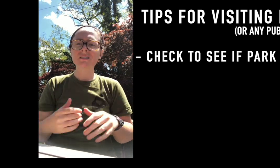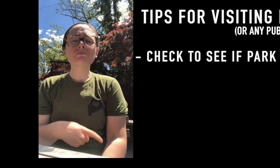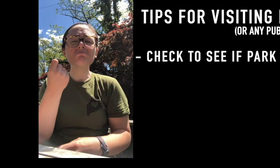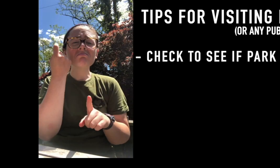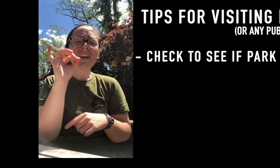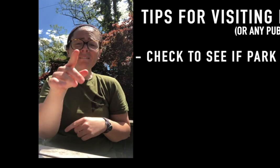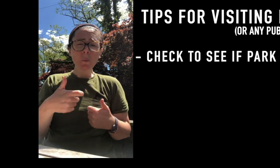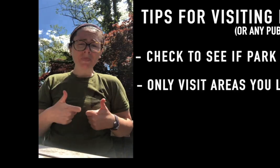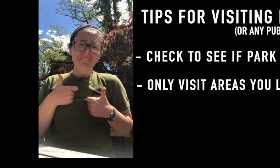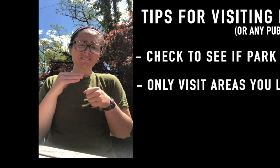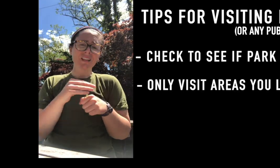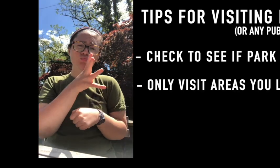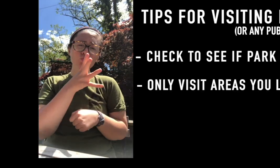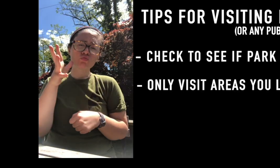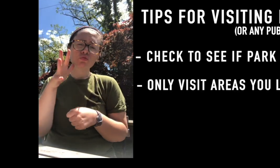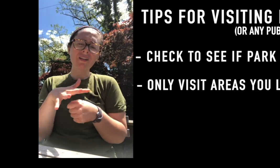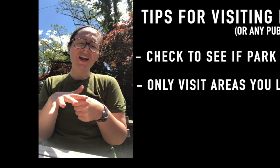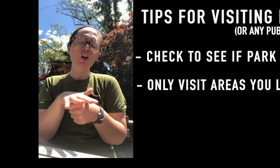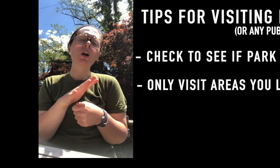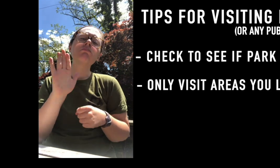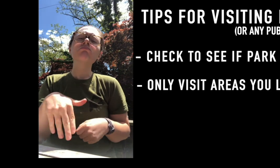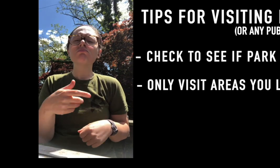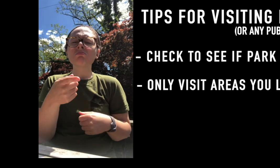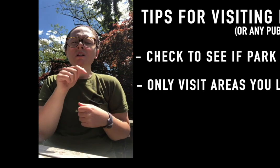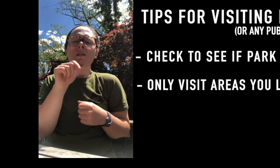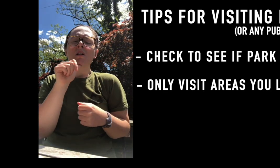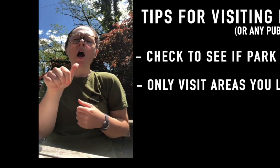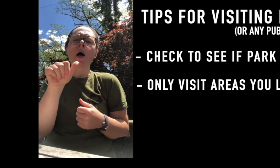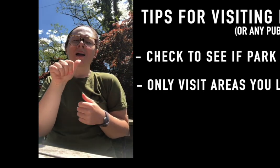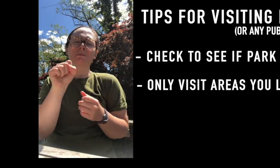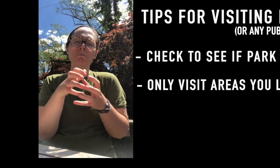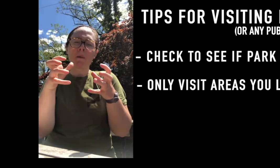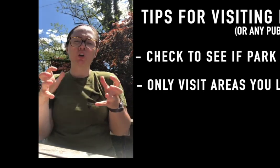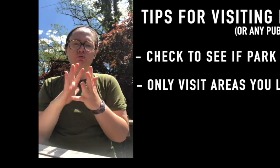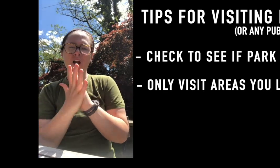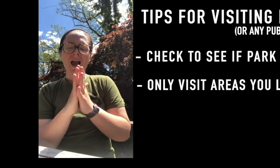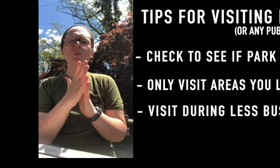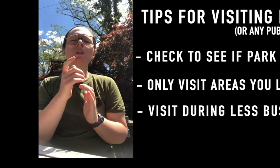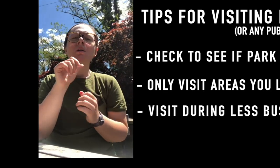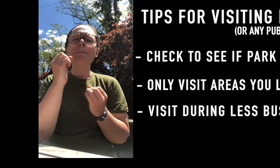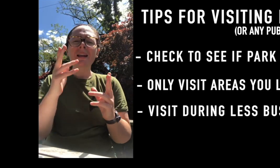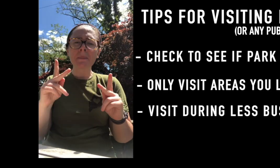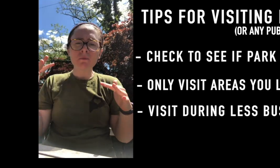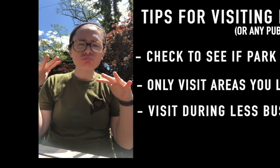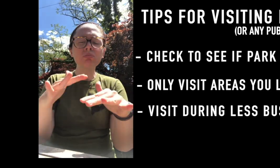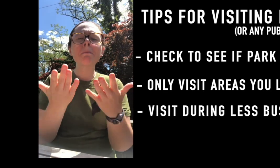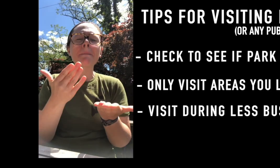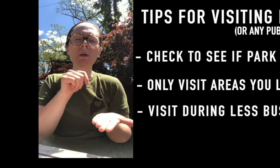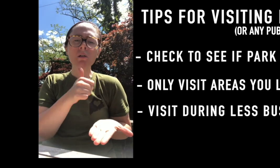If you live in a rural area and the hiking trails near you are less crowded and there are not that many people visiting that